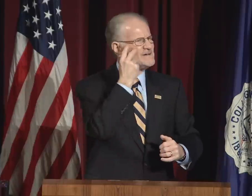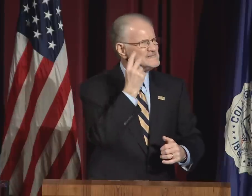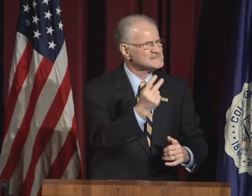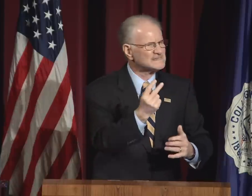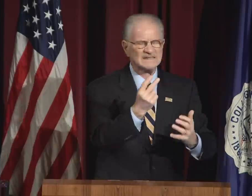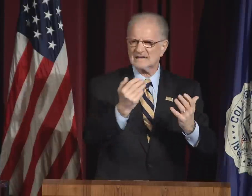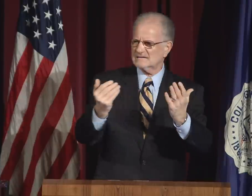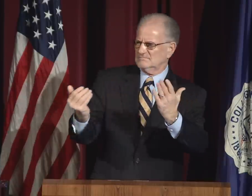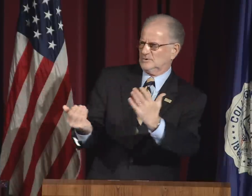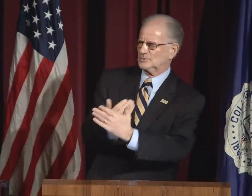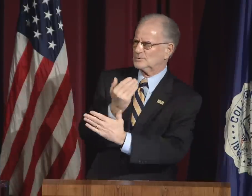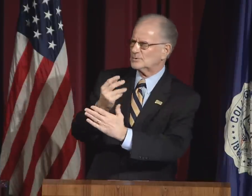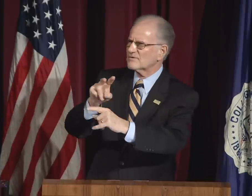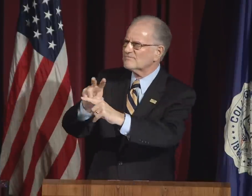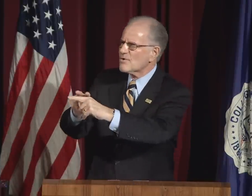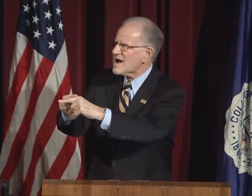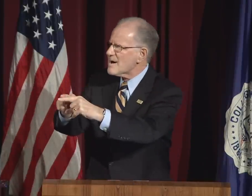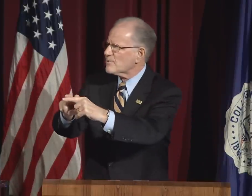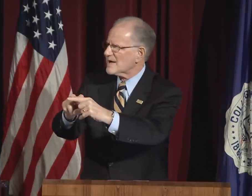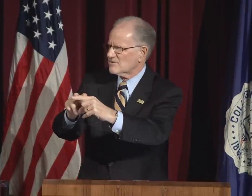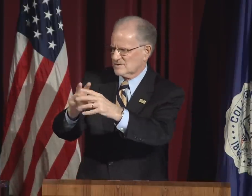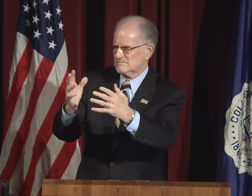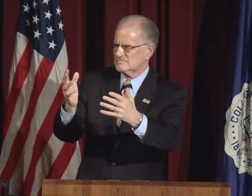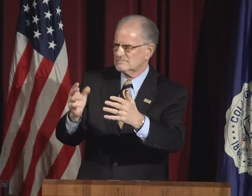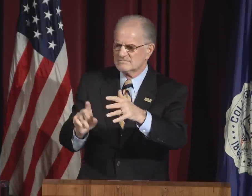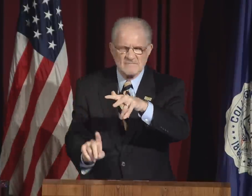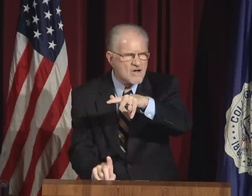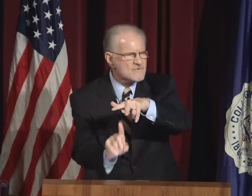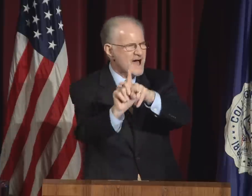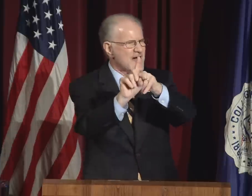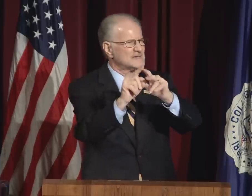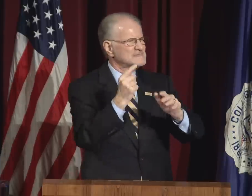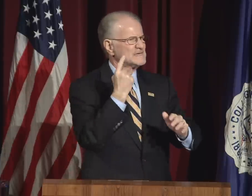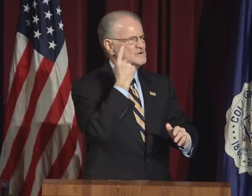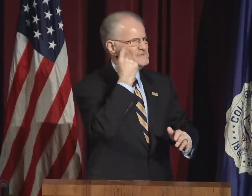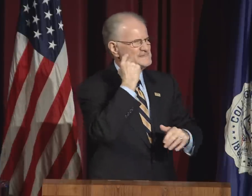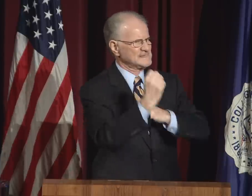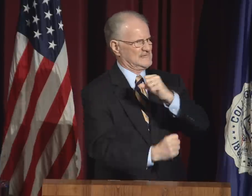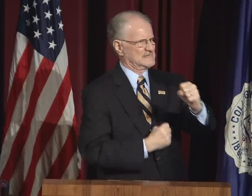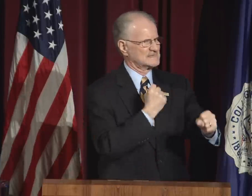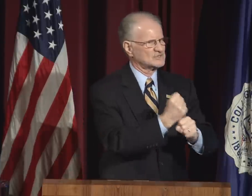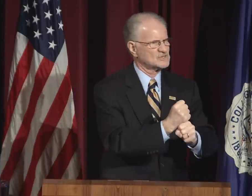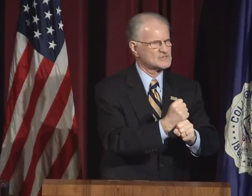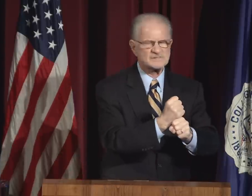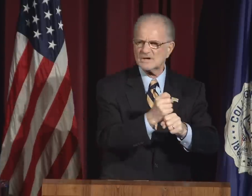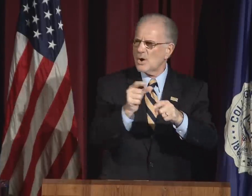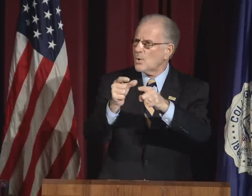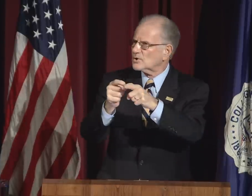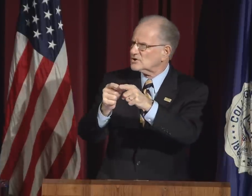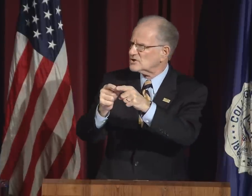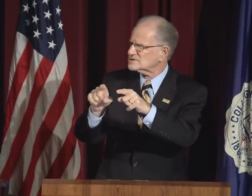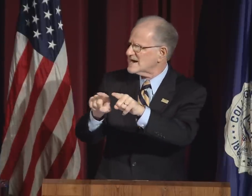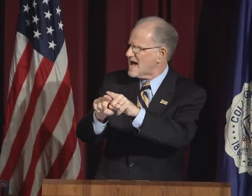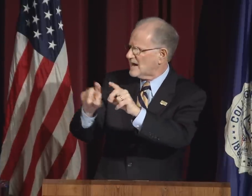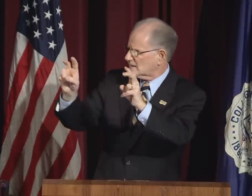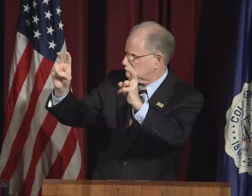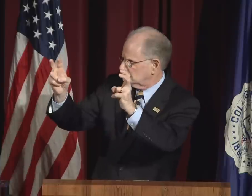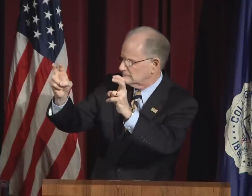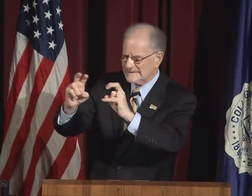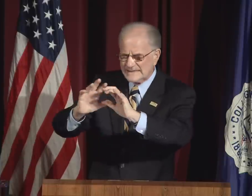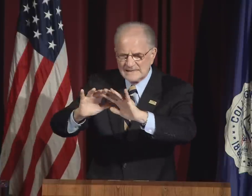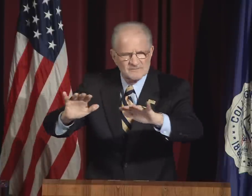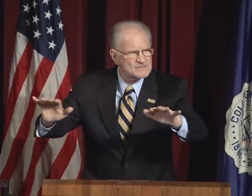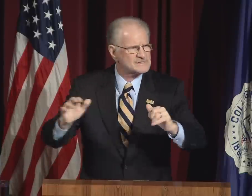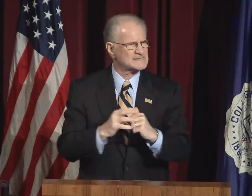We have seen new vocabulary arise in recent years.